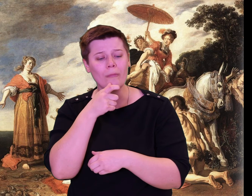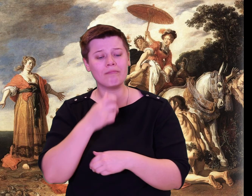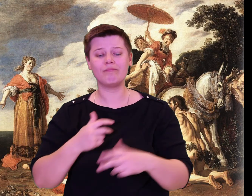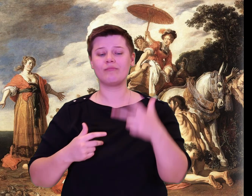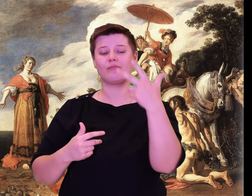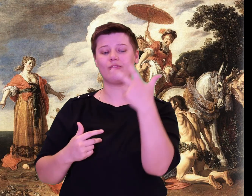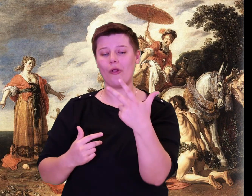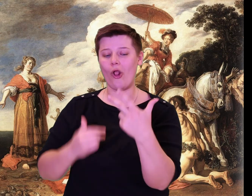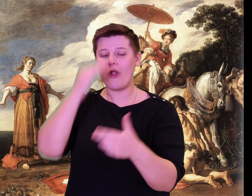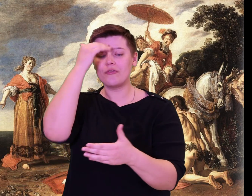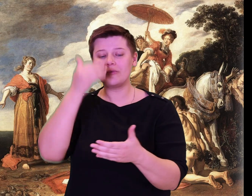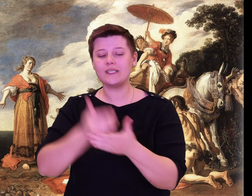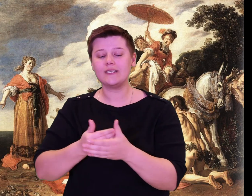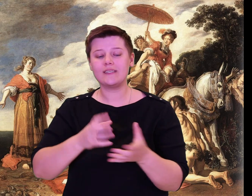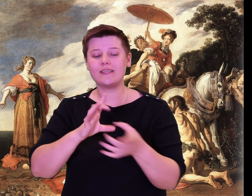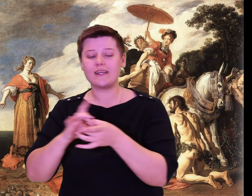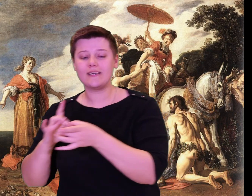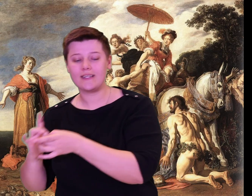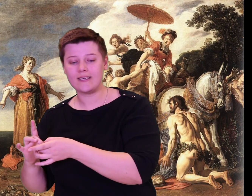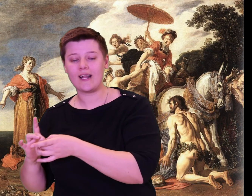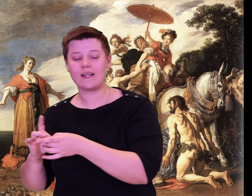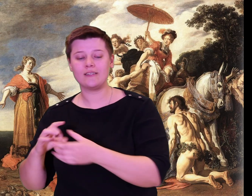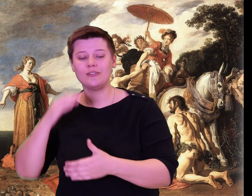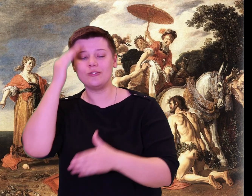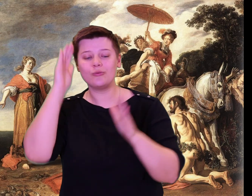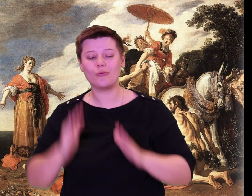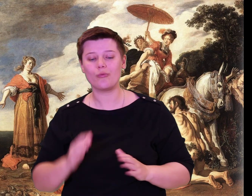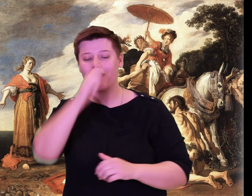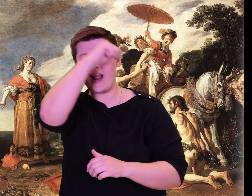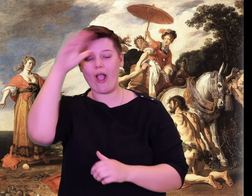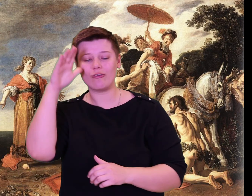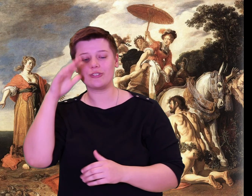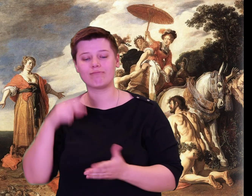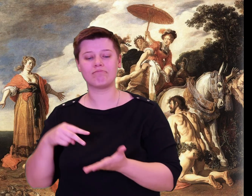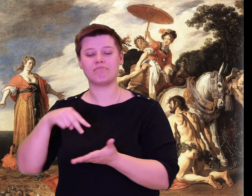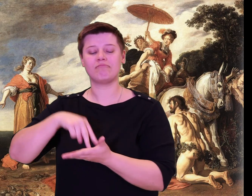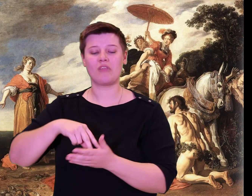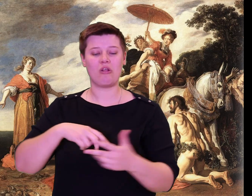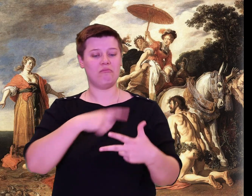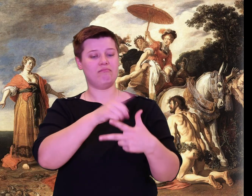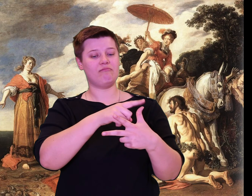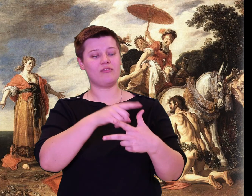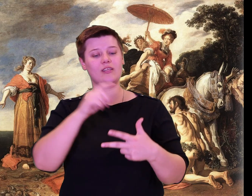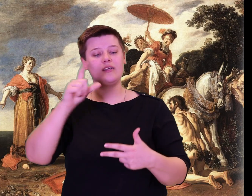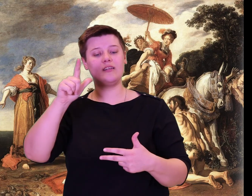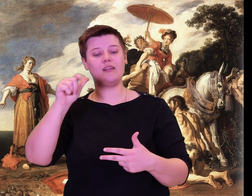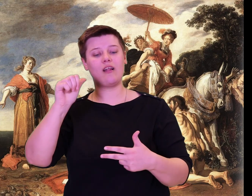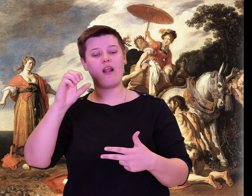Laodamas, godlike Clytoneus, and Halius.